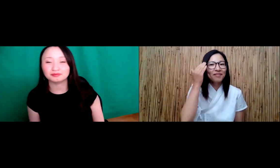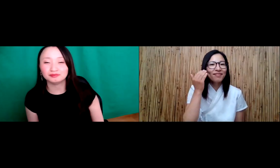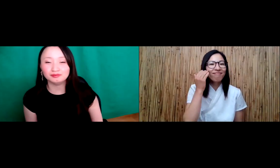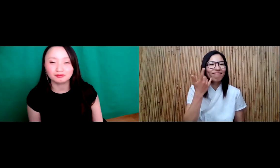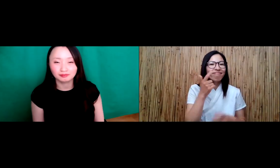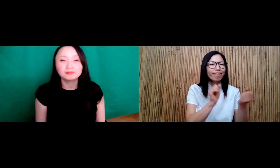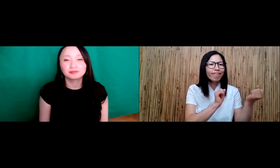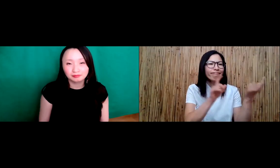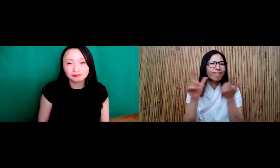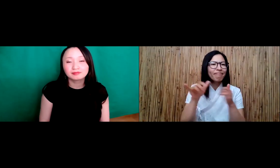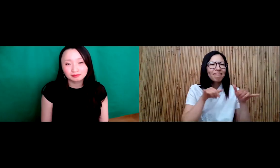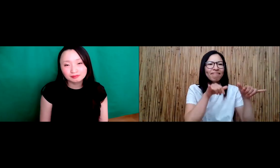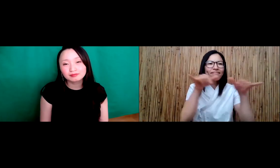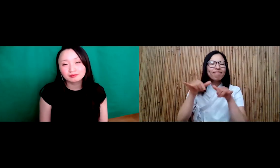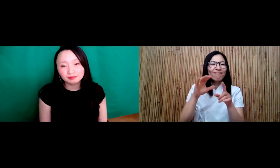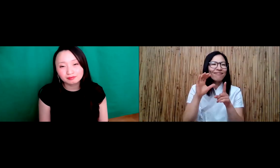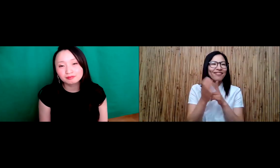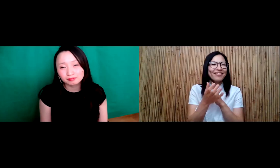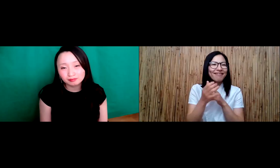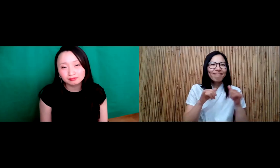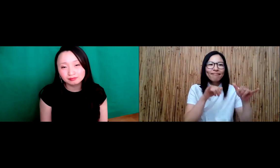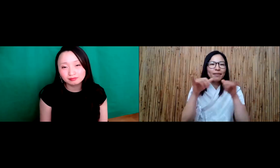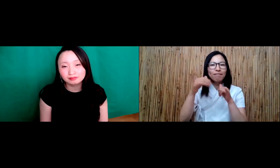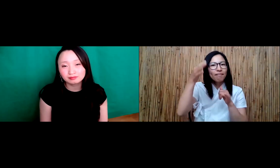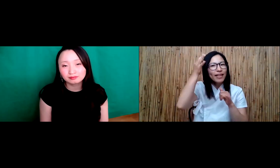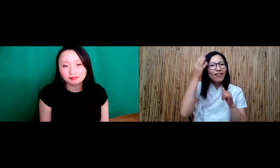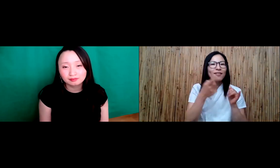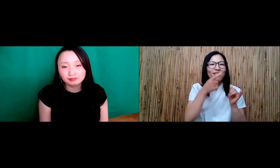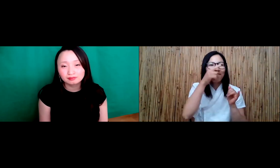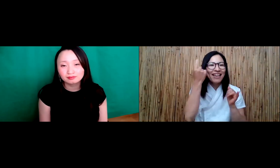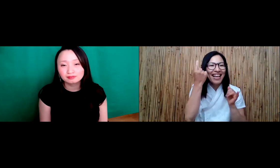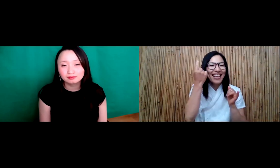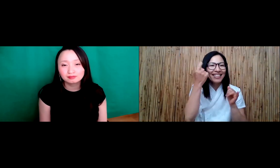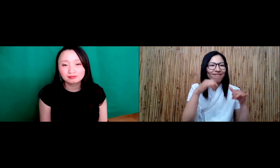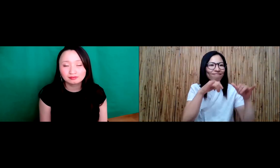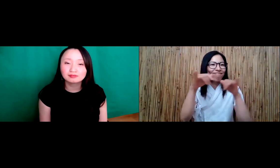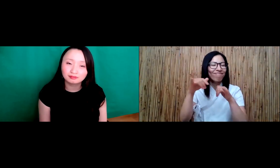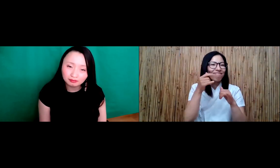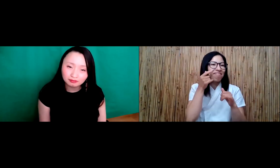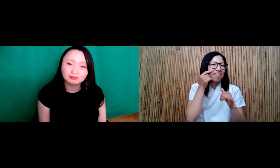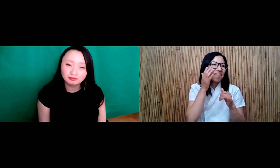And so, you know, I grew up in South Korea. And so you know the culture was the same everyone